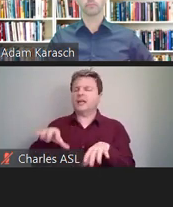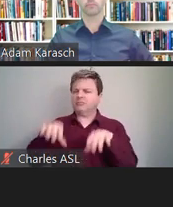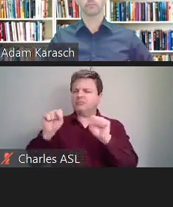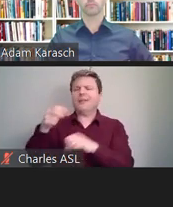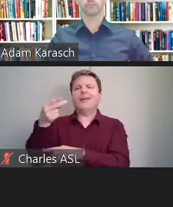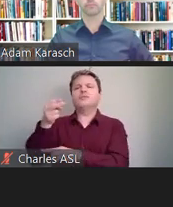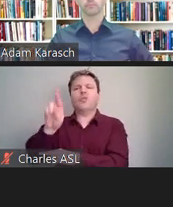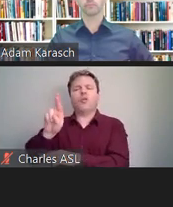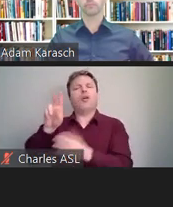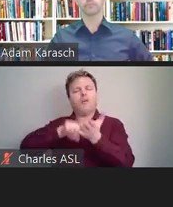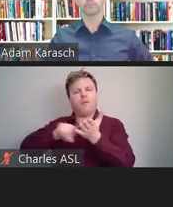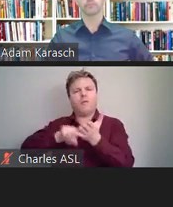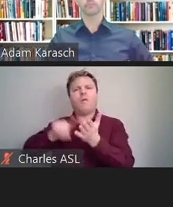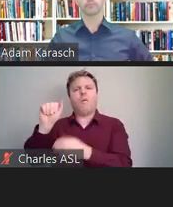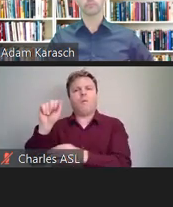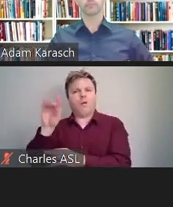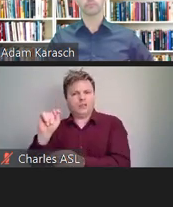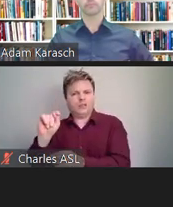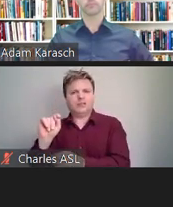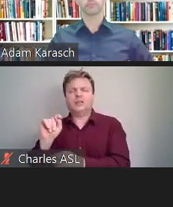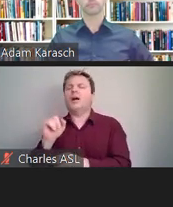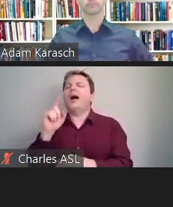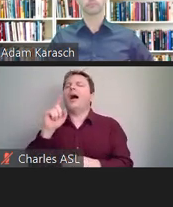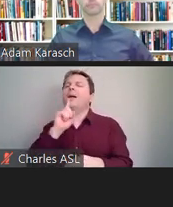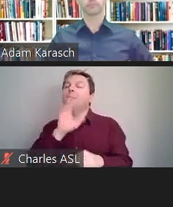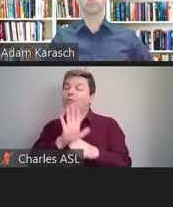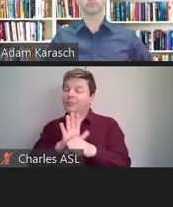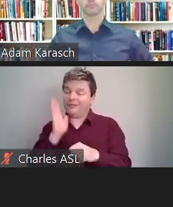to improve on when it comes to the HR and the employment